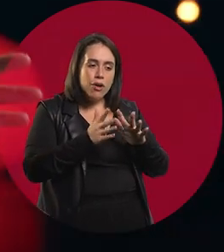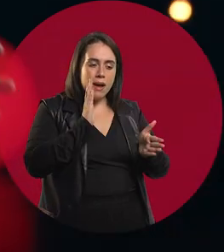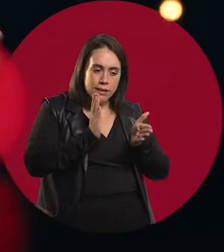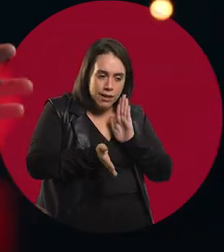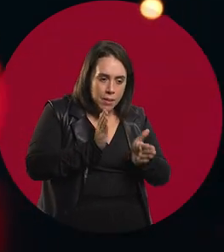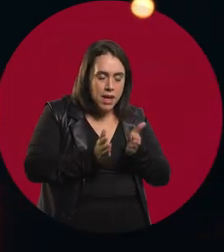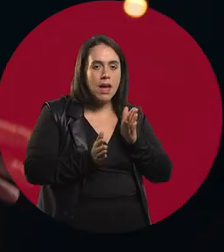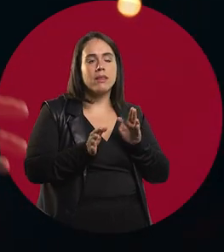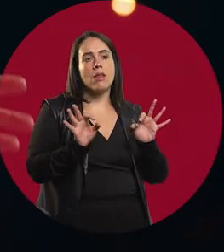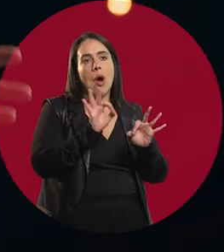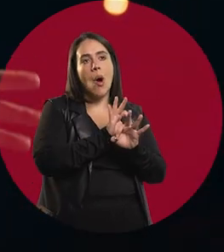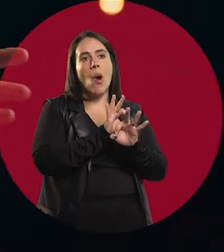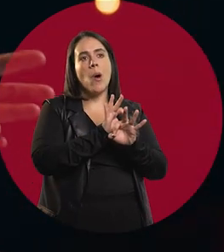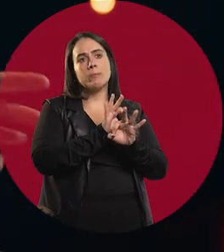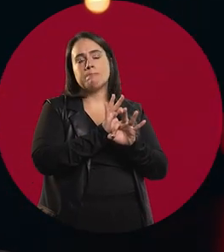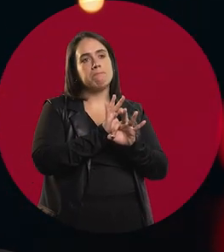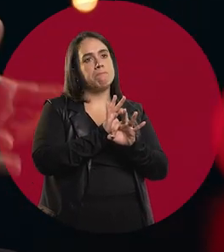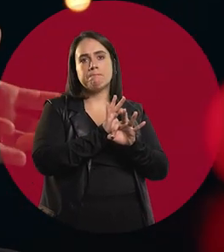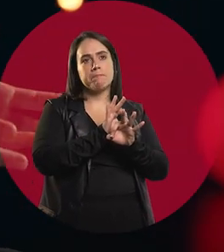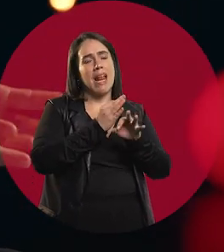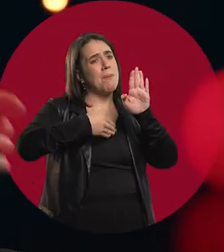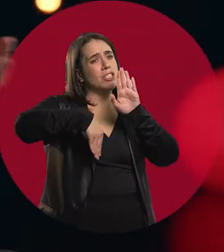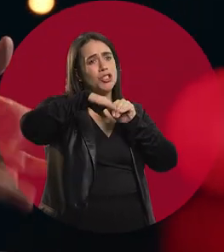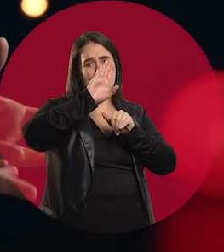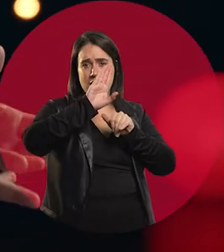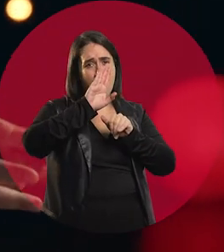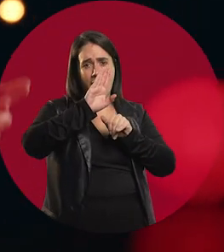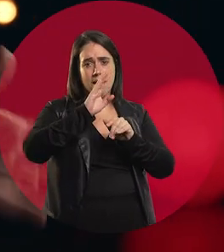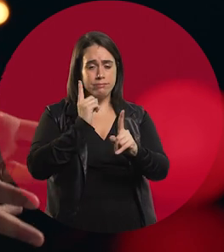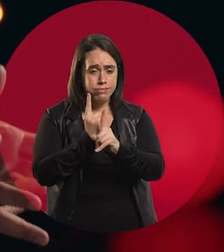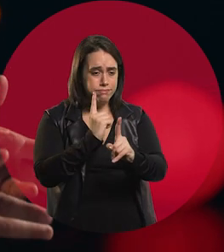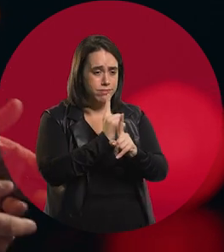Most of the encounters with families and children